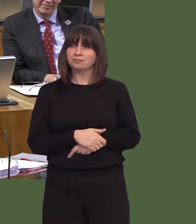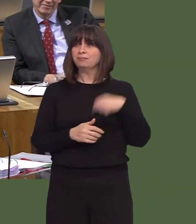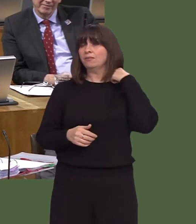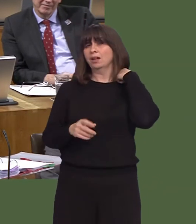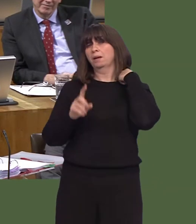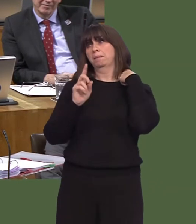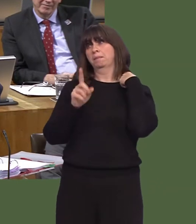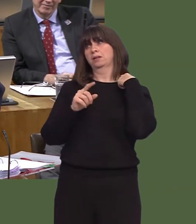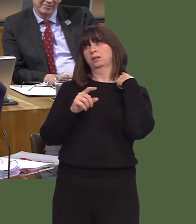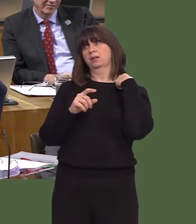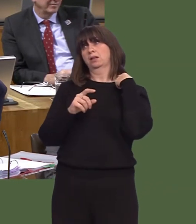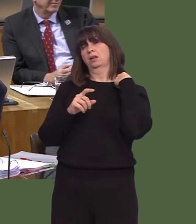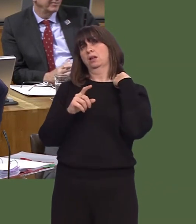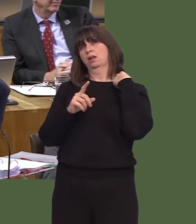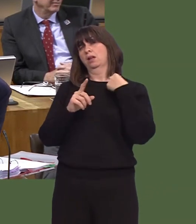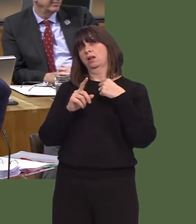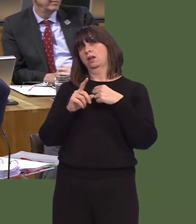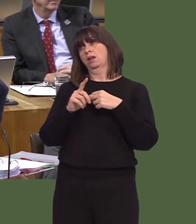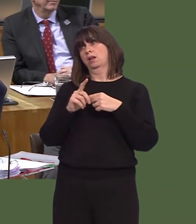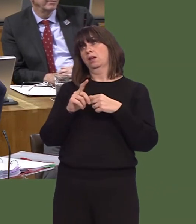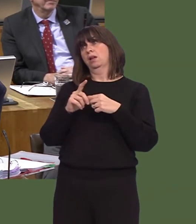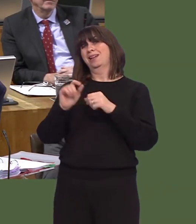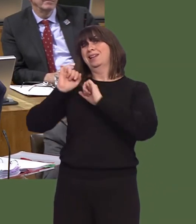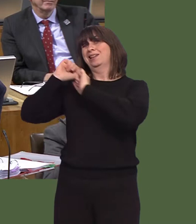But, turning to the points that he makes, first of all, the issue is not devolved, as